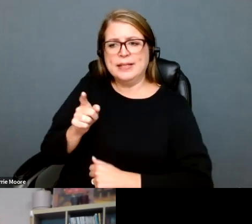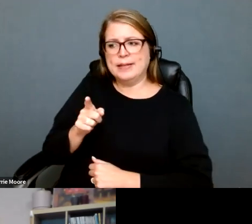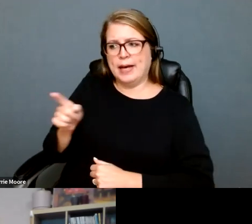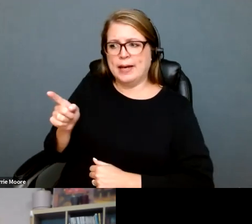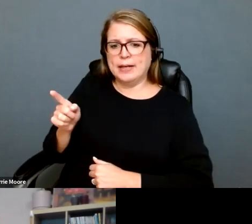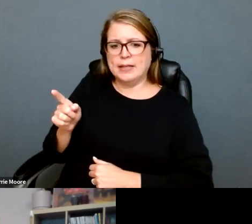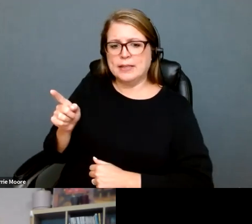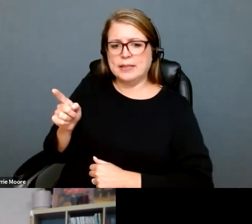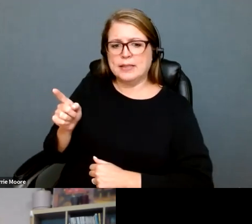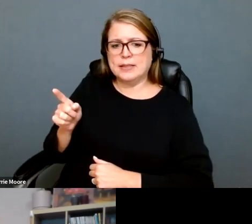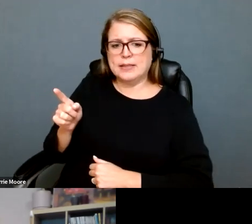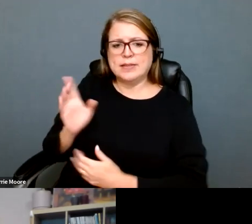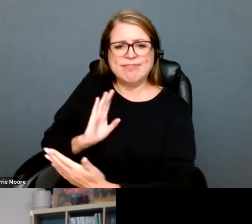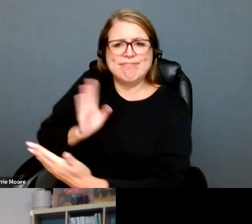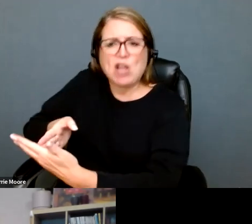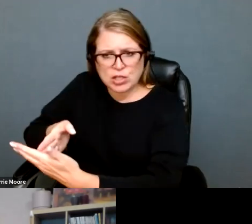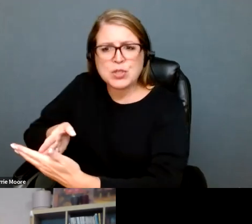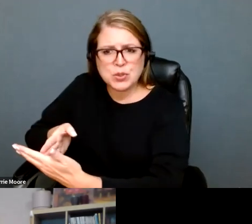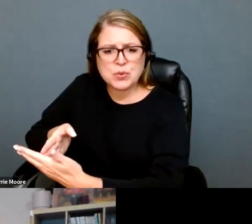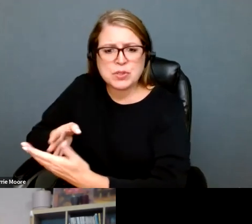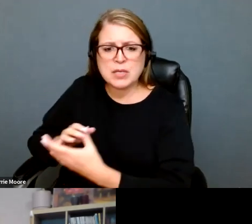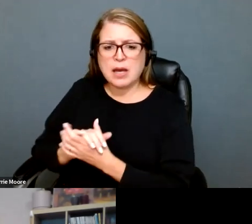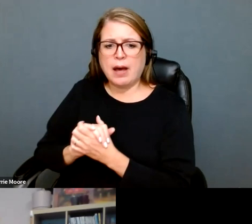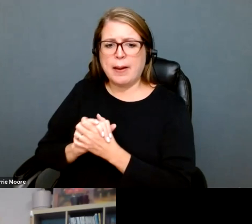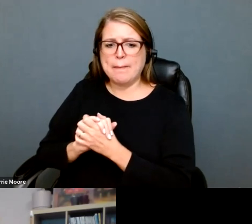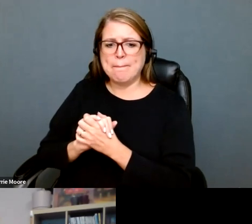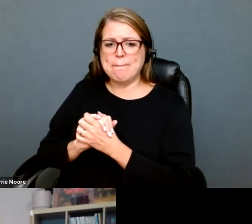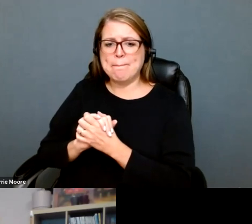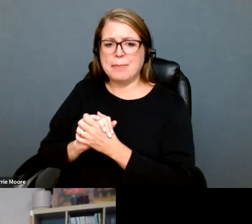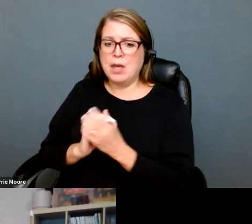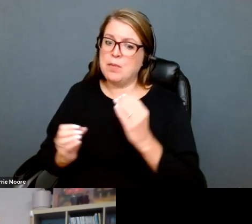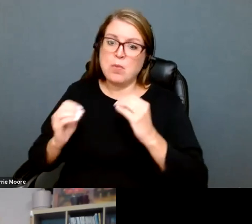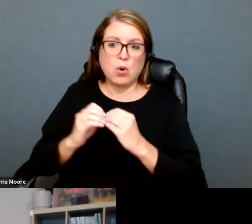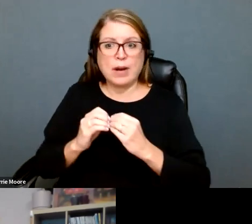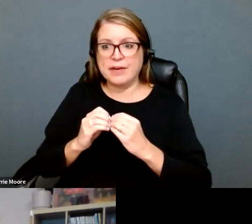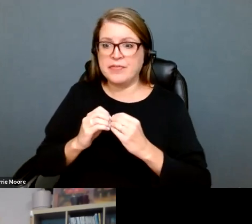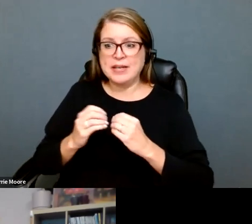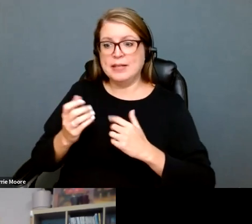Hale to litigate basically the Hail Mary set of lawsuits to block enforcement